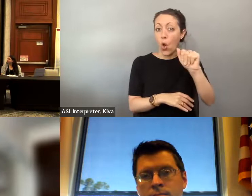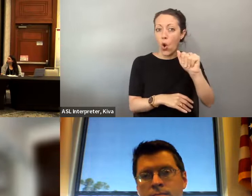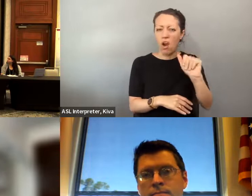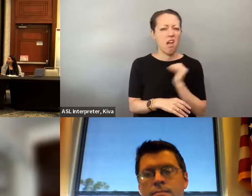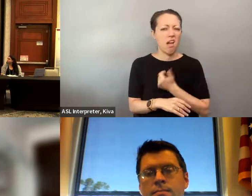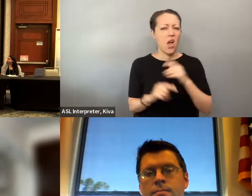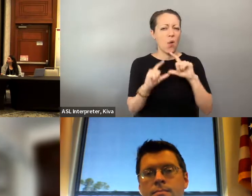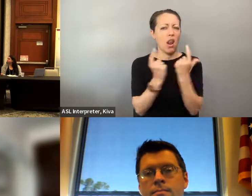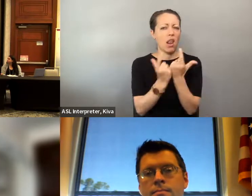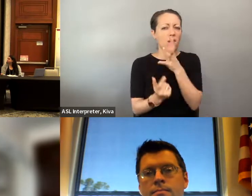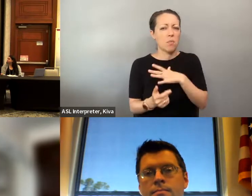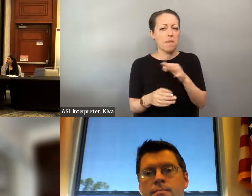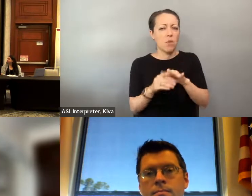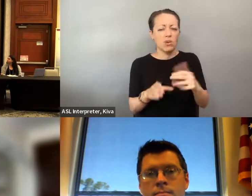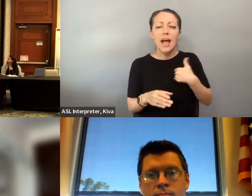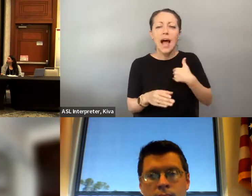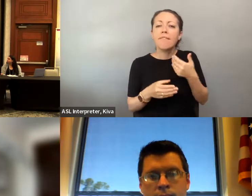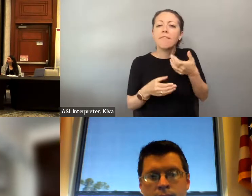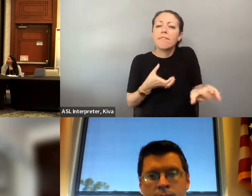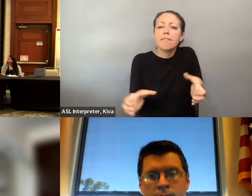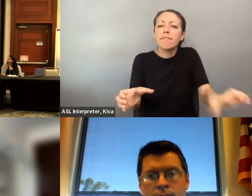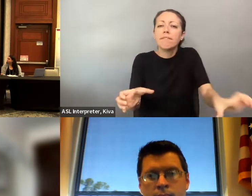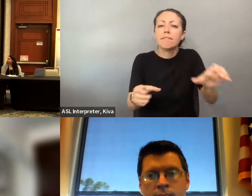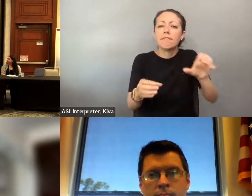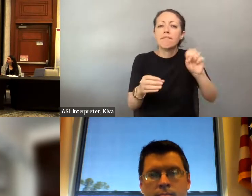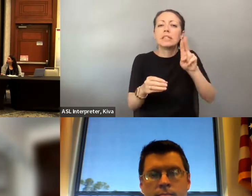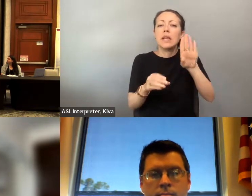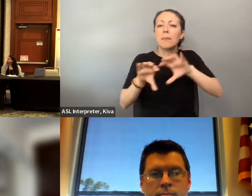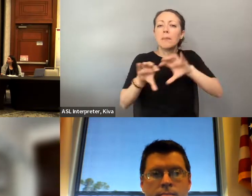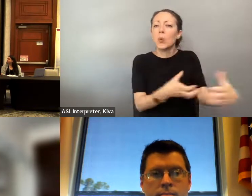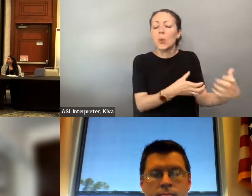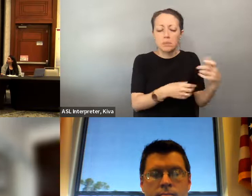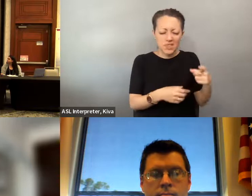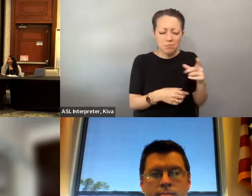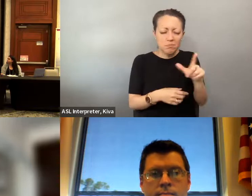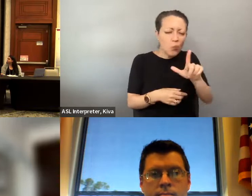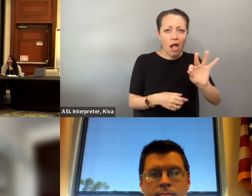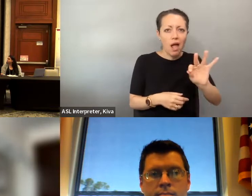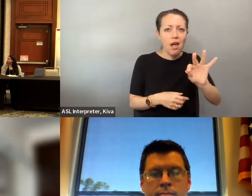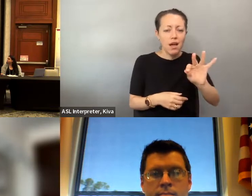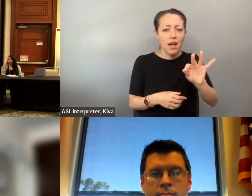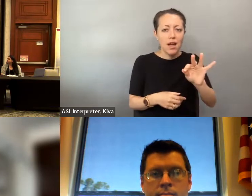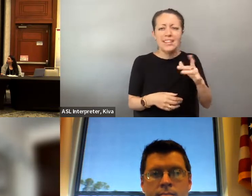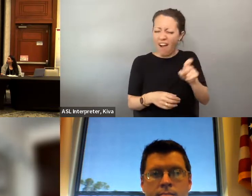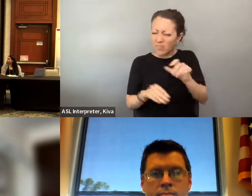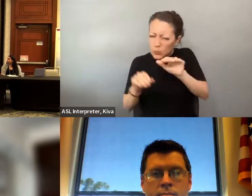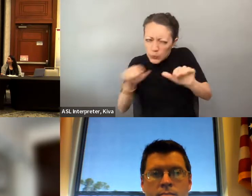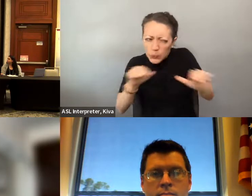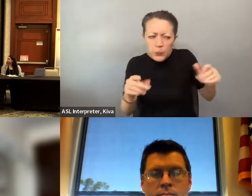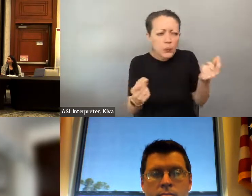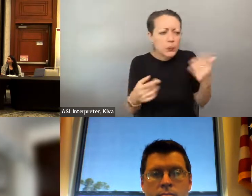know what's going on, take the temperature on the state, because we have 29 leagues, what is going on with regards to -- and we'll give them some standard questions. We'll What is going on with regards to, and we'll give them some standard questions We'll talk to you guys about Olivia and Marilyn.